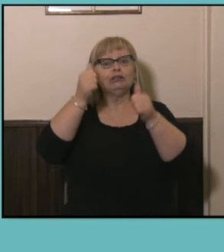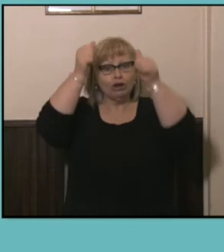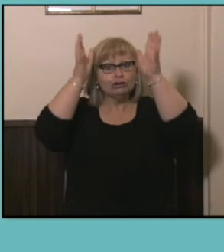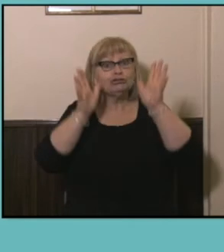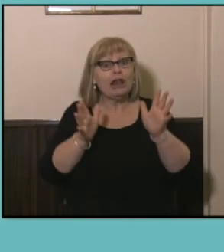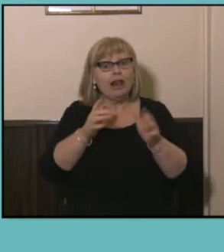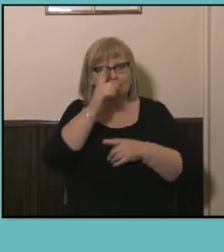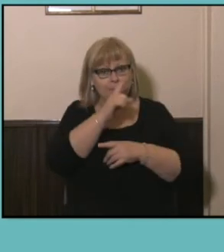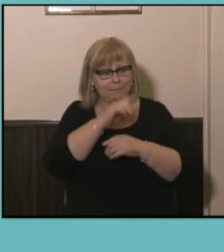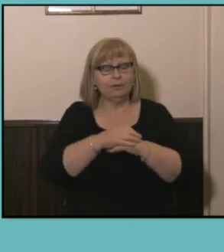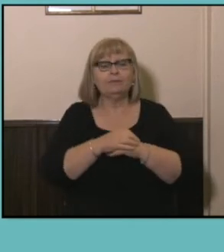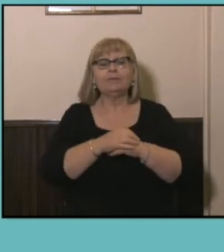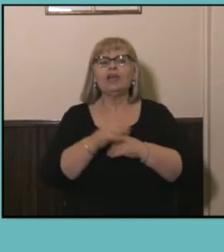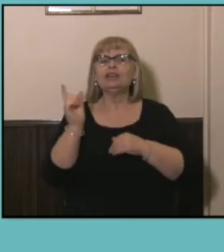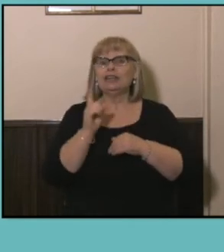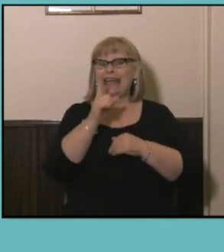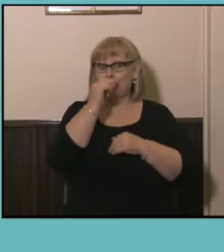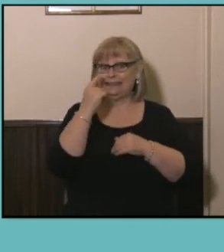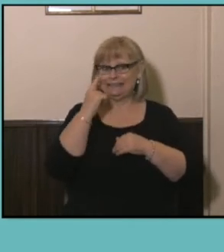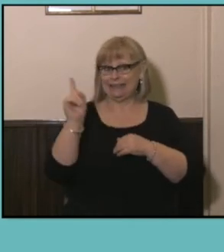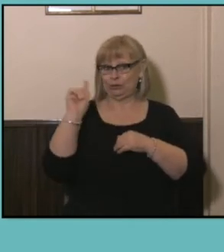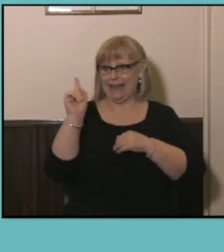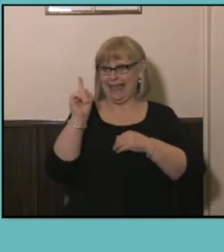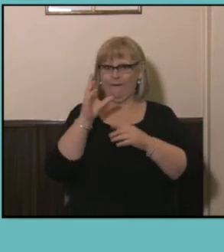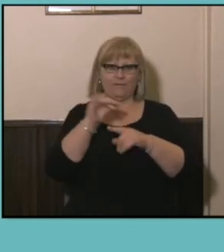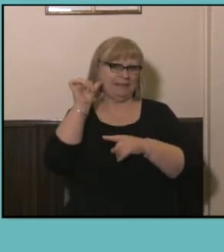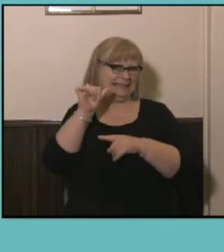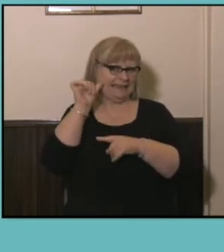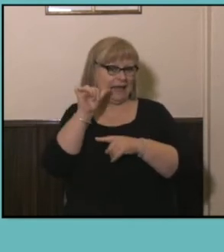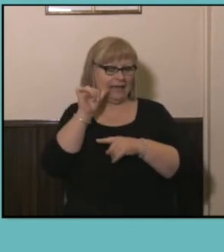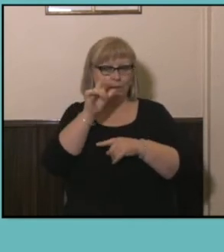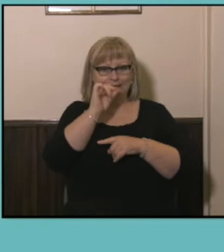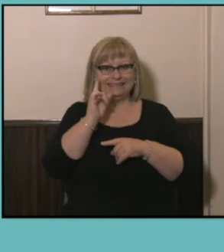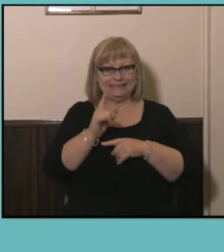available to us now as of yesterday, is some of the post-school qualifications